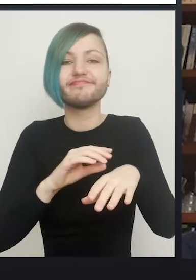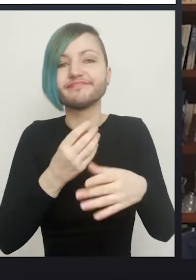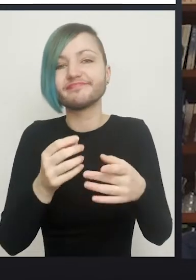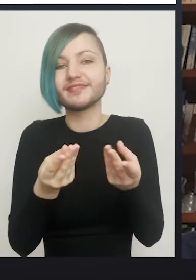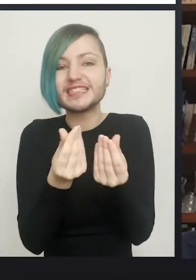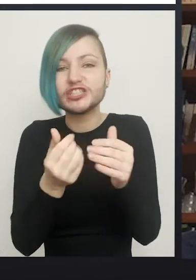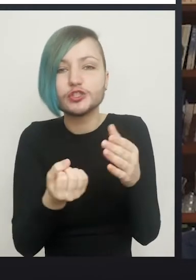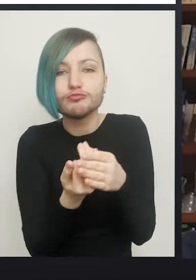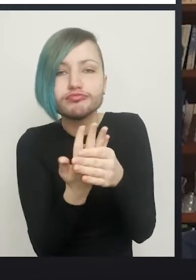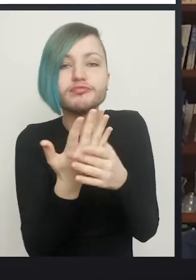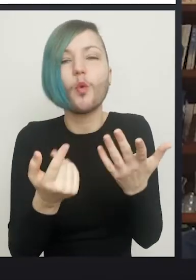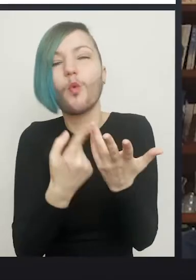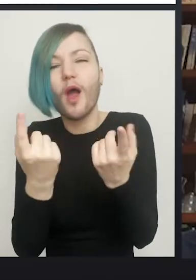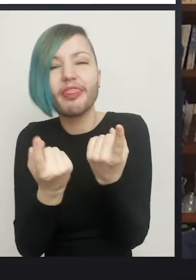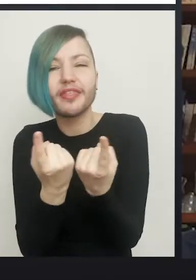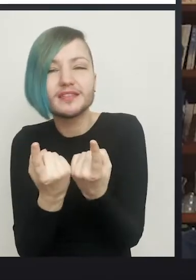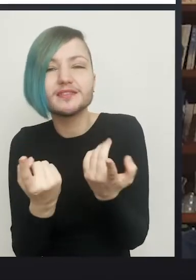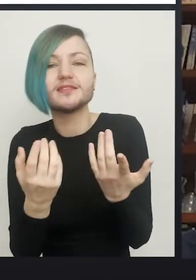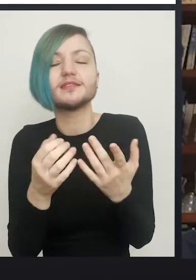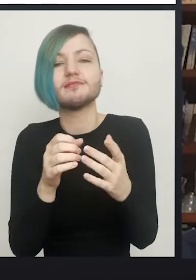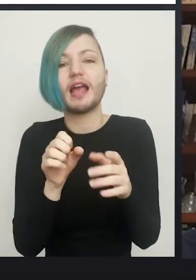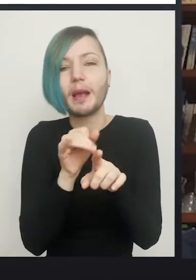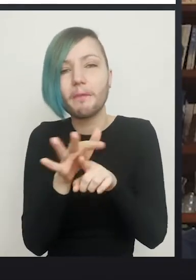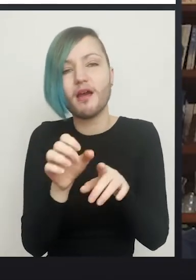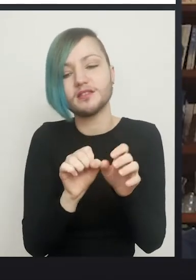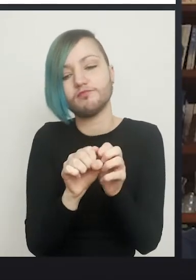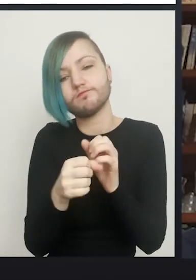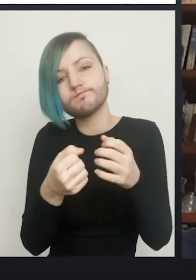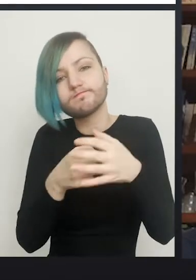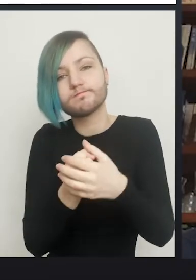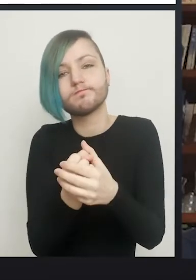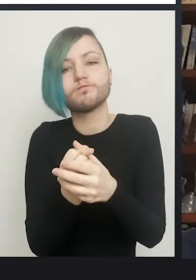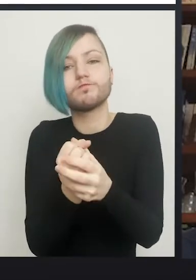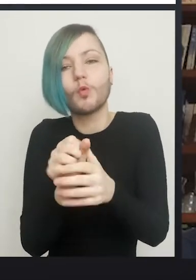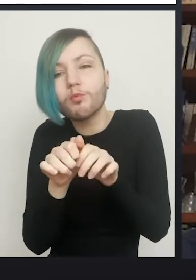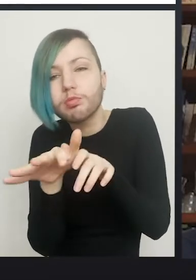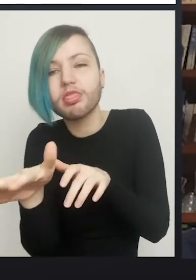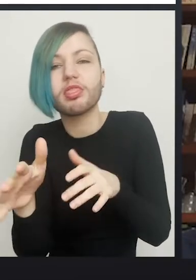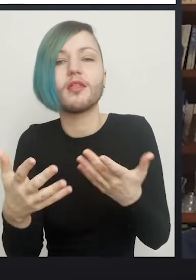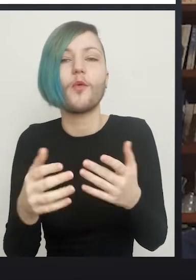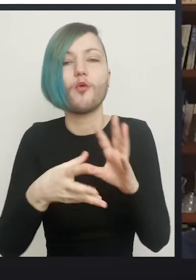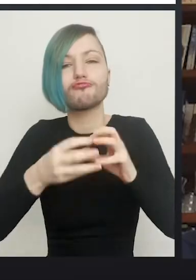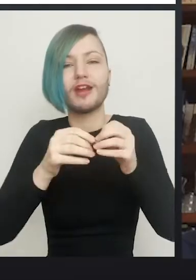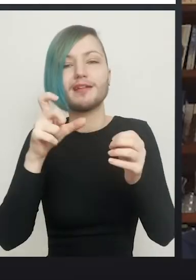some of these other things, bit of leakage of blood behind the skin to cause a hematoma. That comes with a lot of surgery.